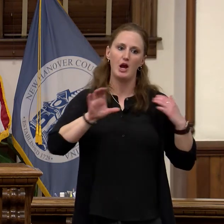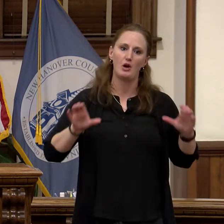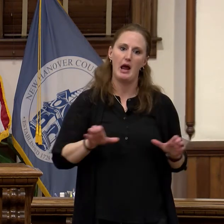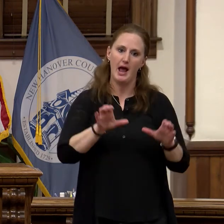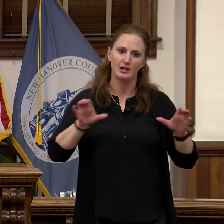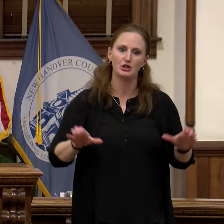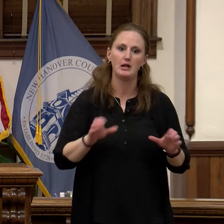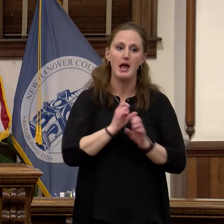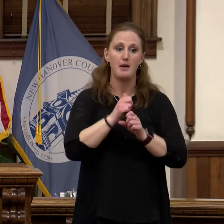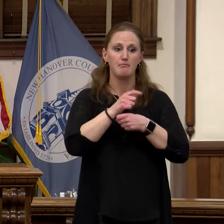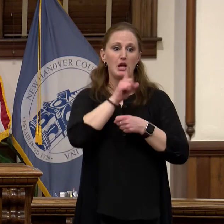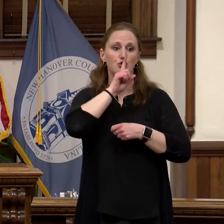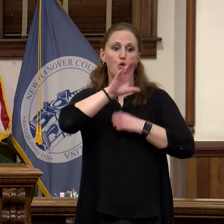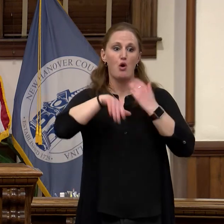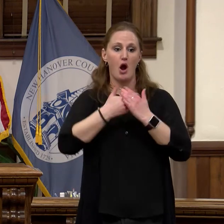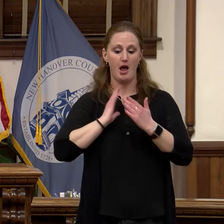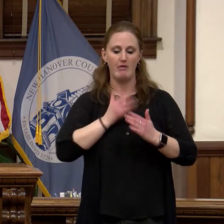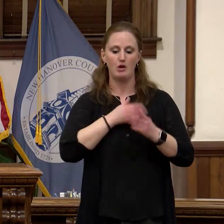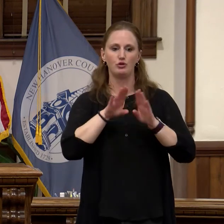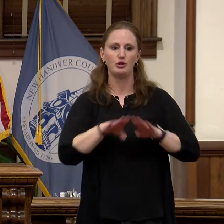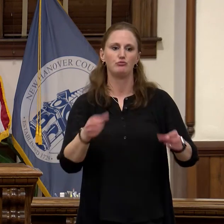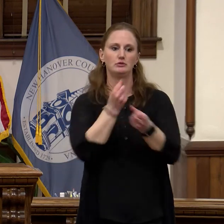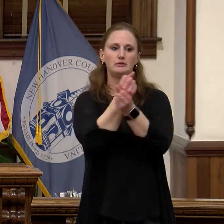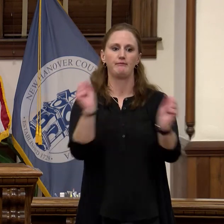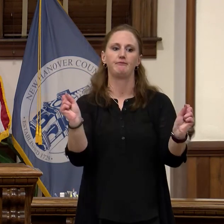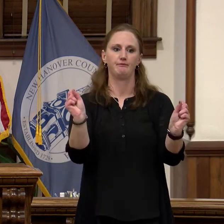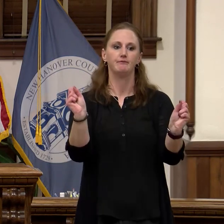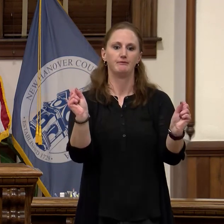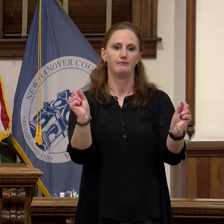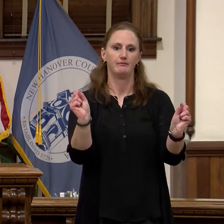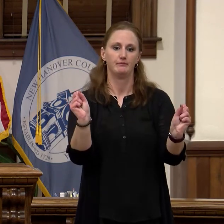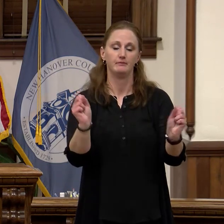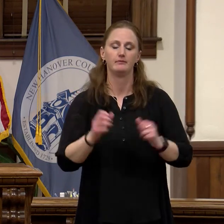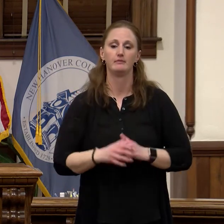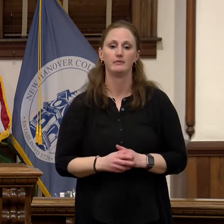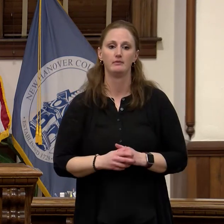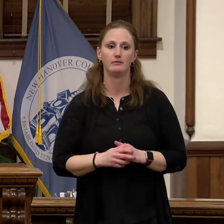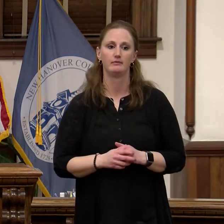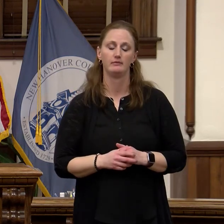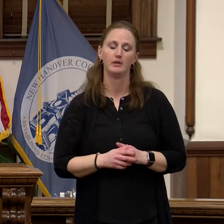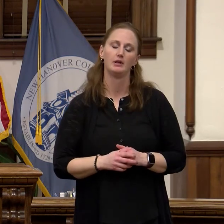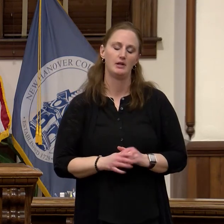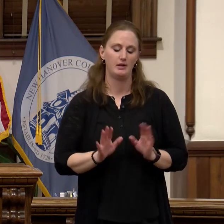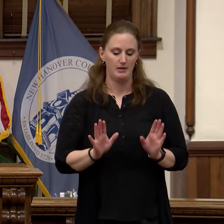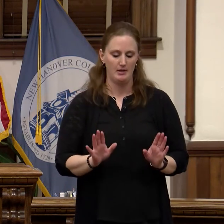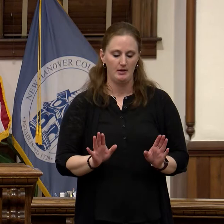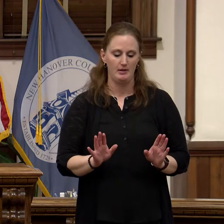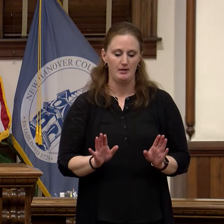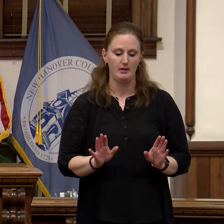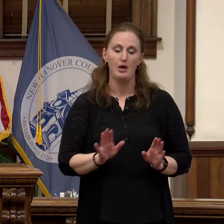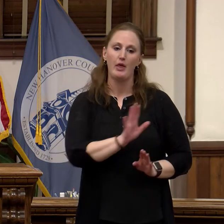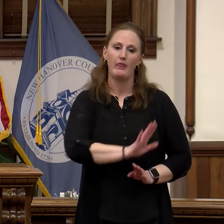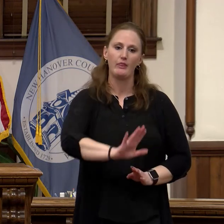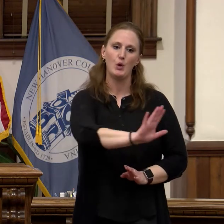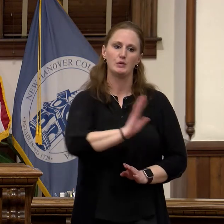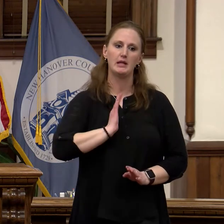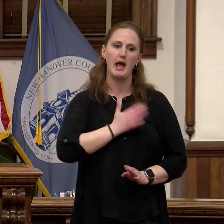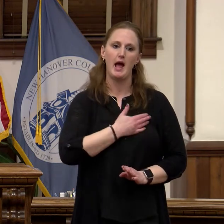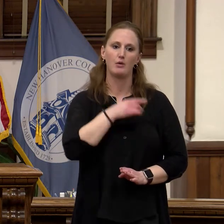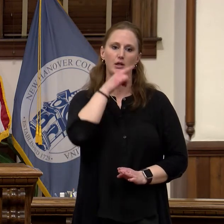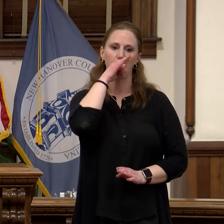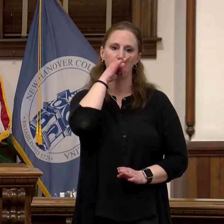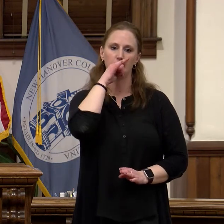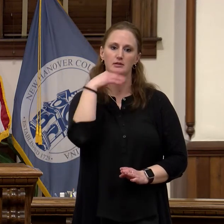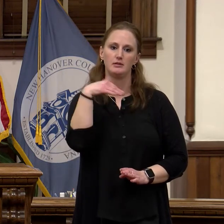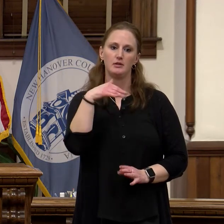children are protected. These are our kids and we will do everything we can to